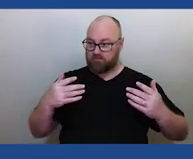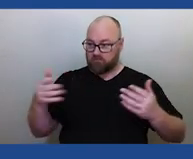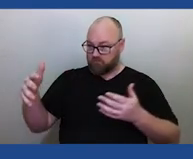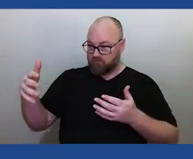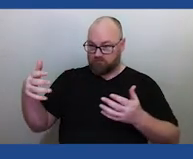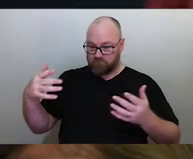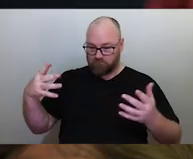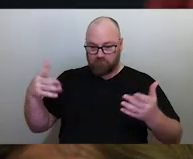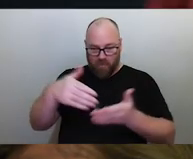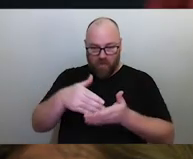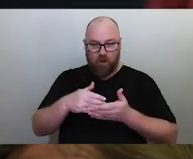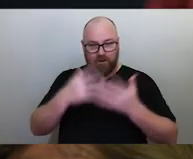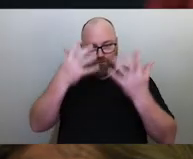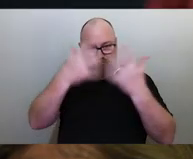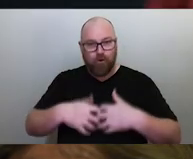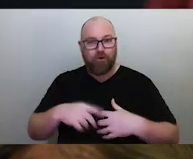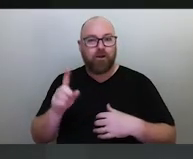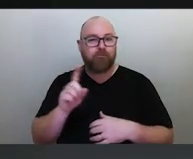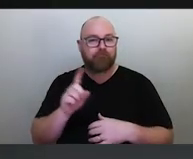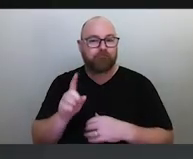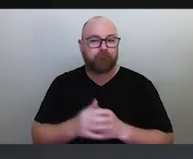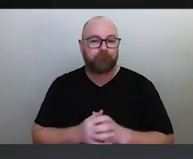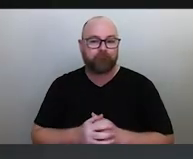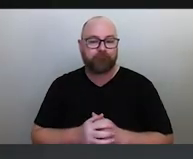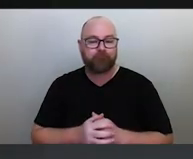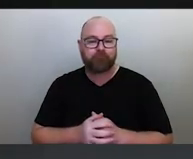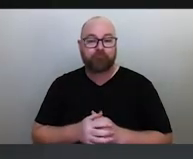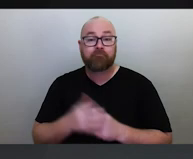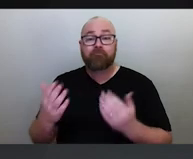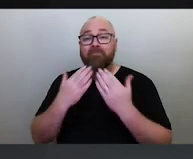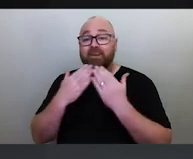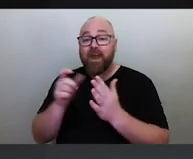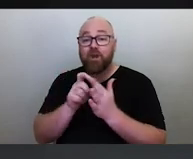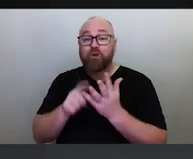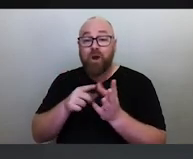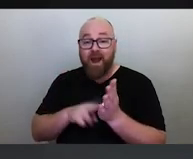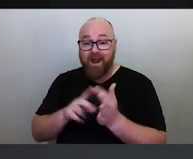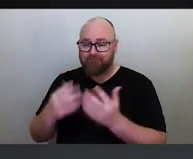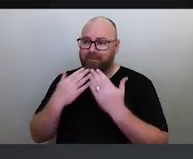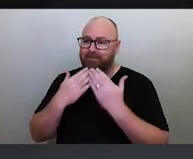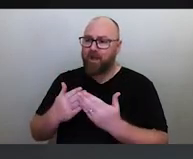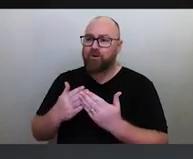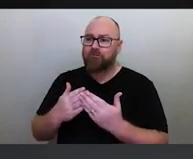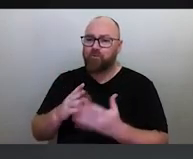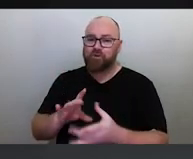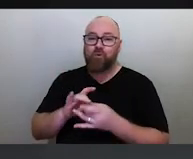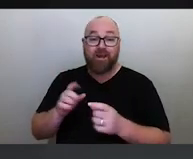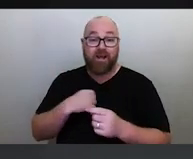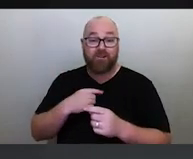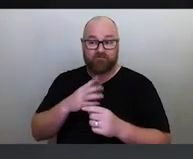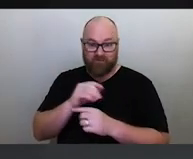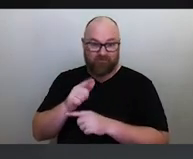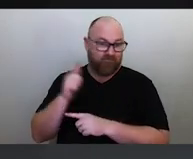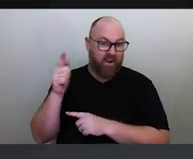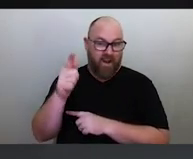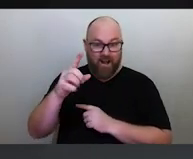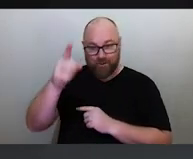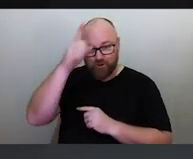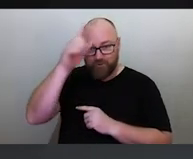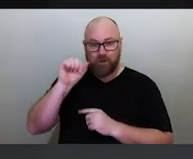Okay. Thank you very much Duane, I'd really like to thank from all of us here. Thank you for joining us all the way from Germany. And the talk was absolutely amazing,